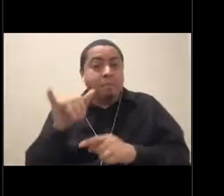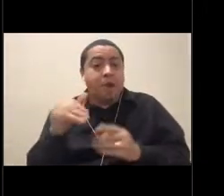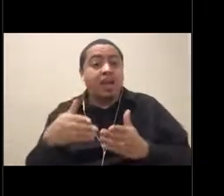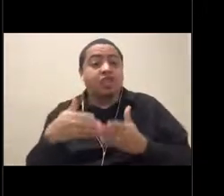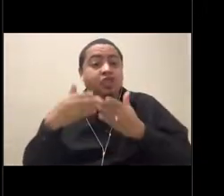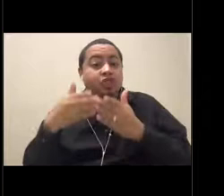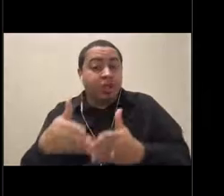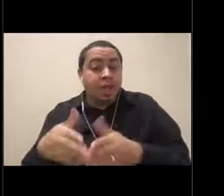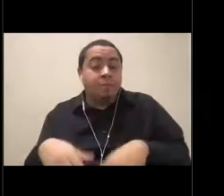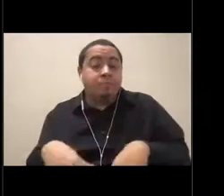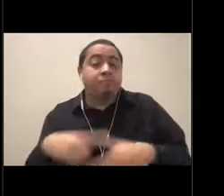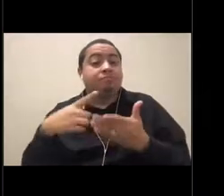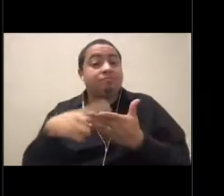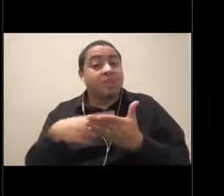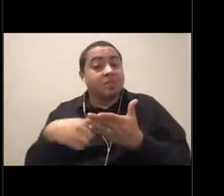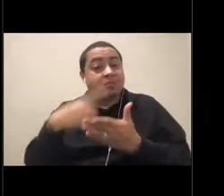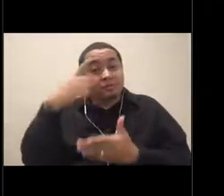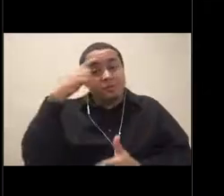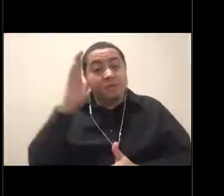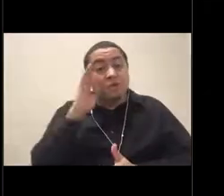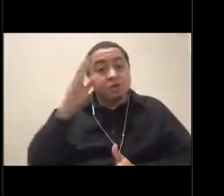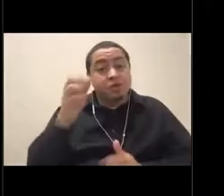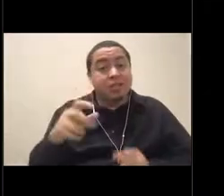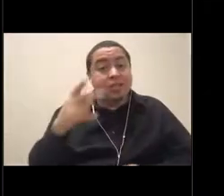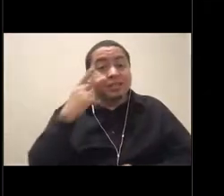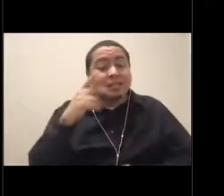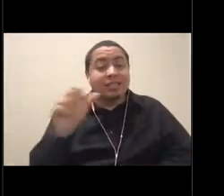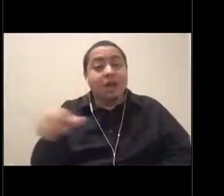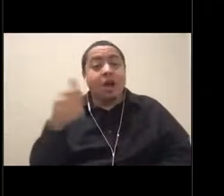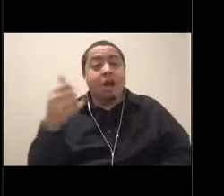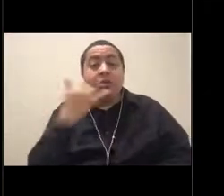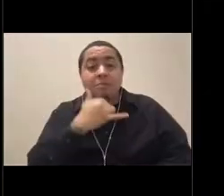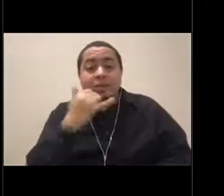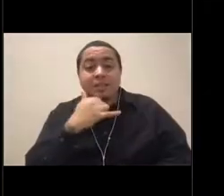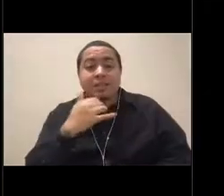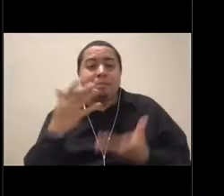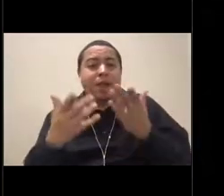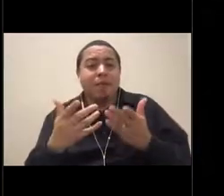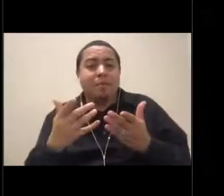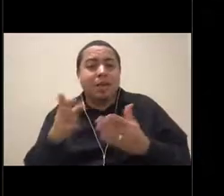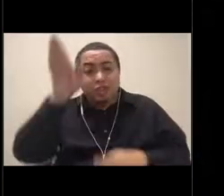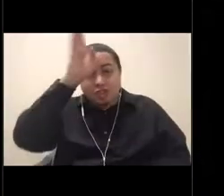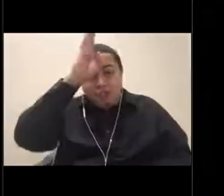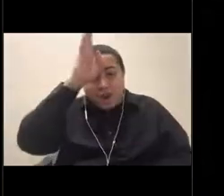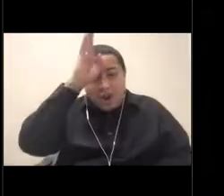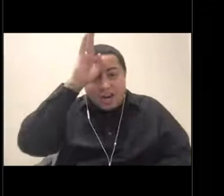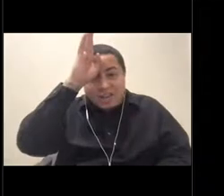in the future they might... hit a shark. Oh no, did he get it? Oh, so close.